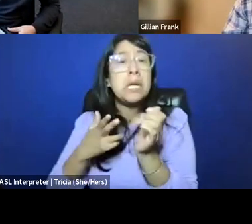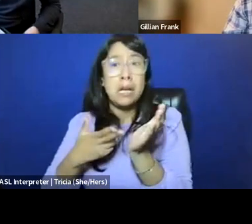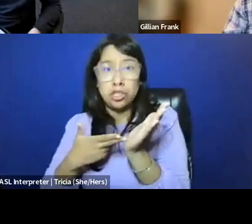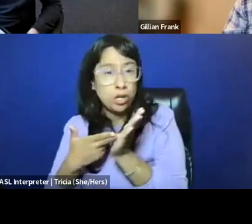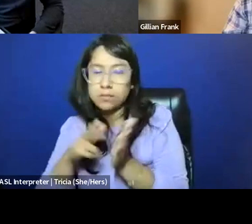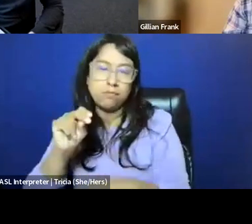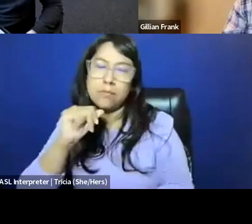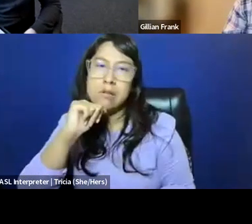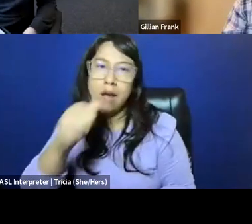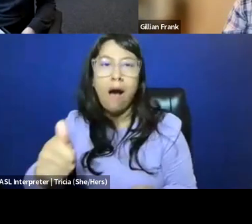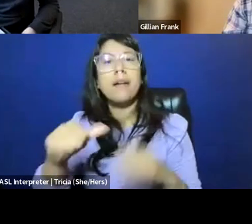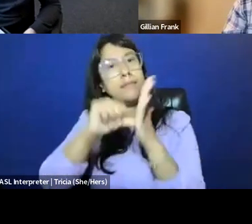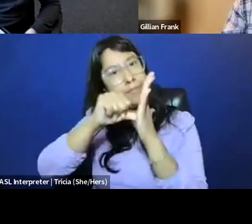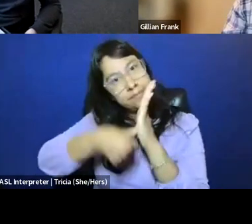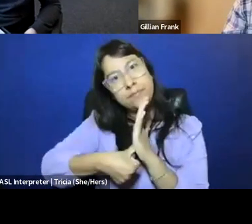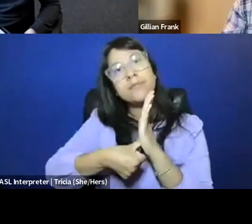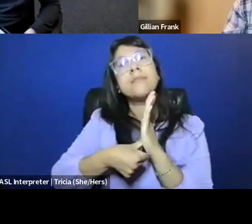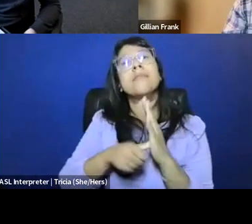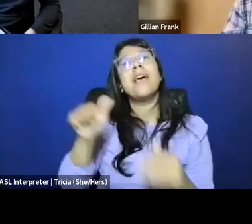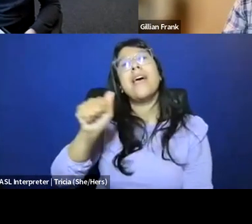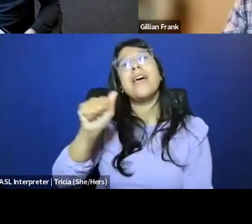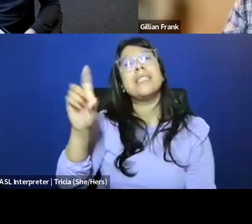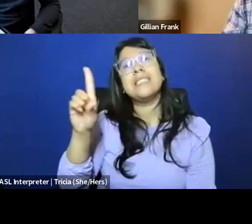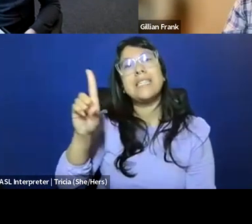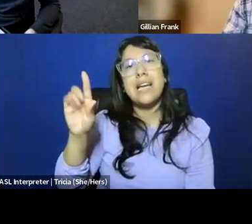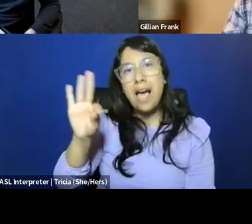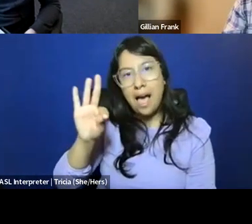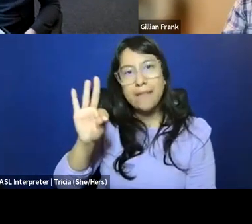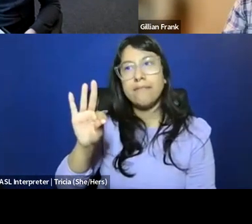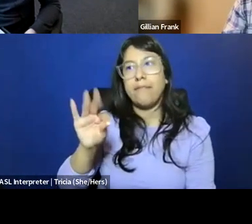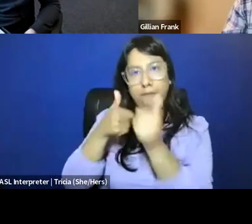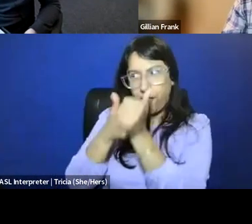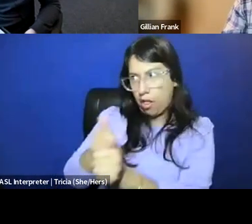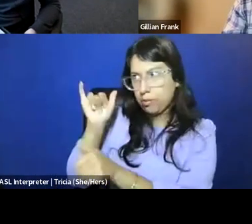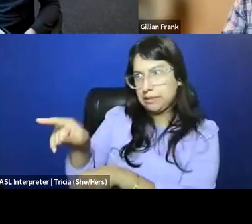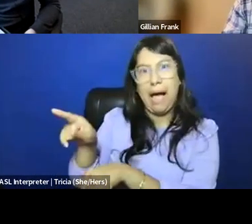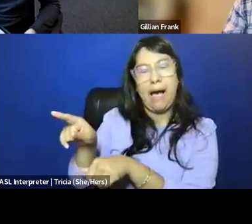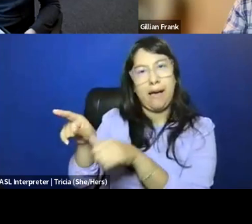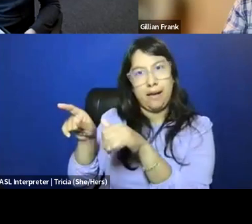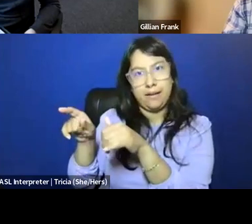one reason it matters to me to point it out, right? Is the ADF plays off of that foil, certainly,